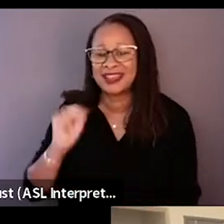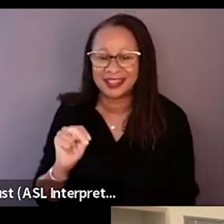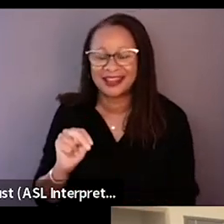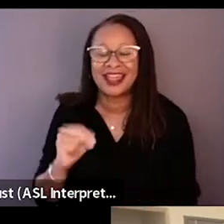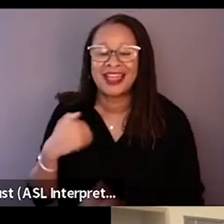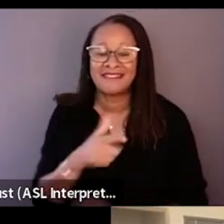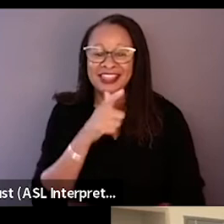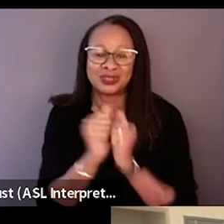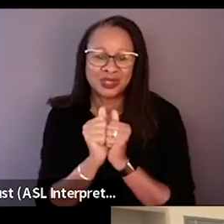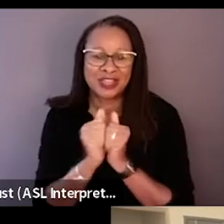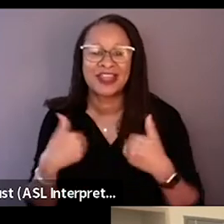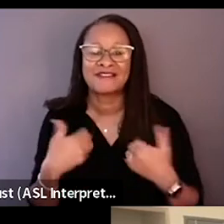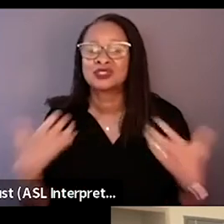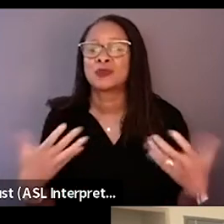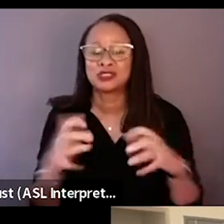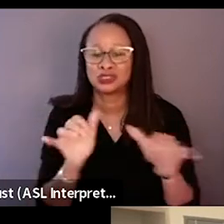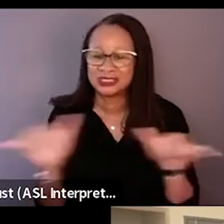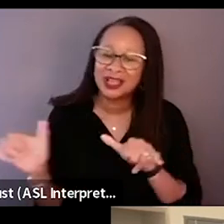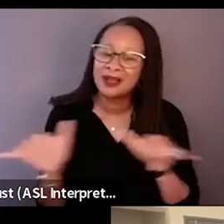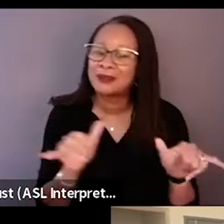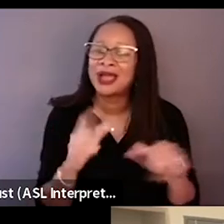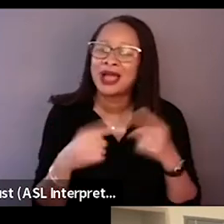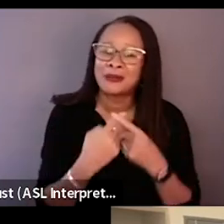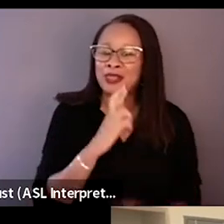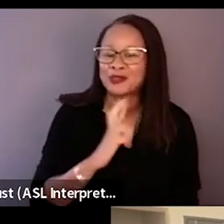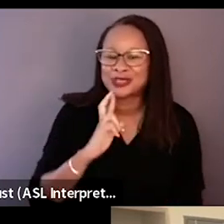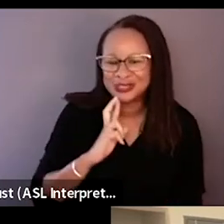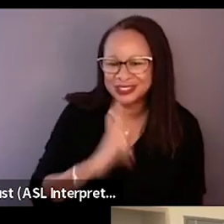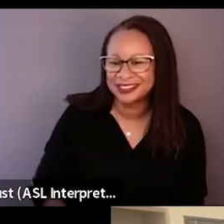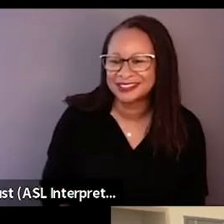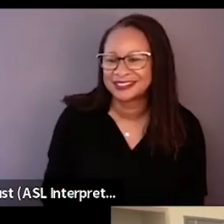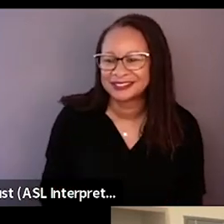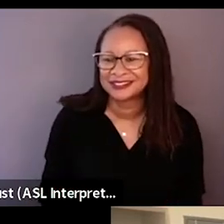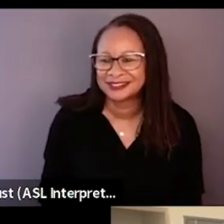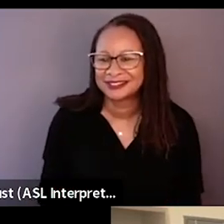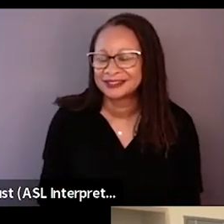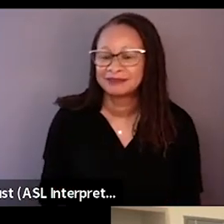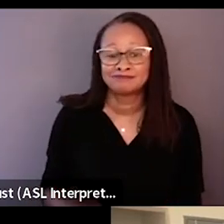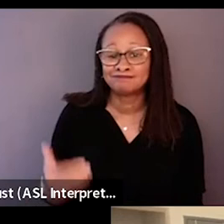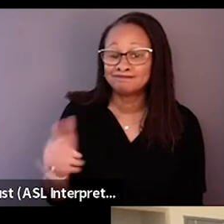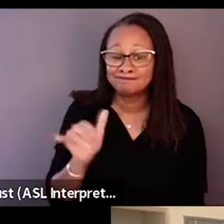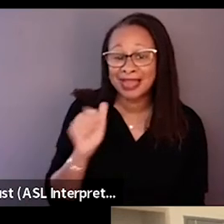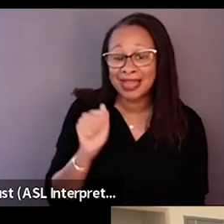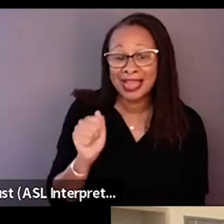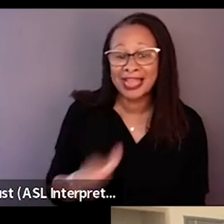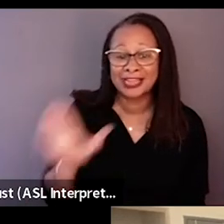and we have so much in comments about the restaurant. - Restaurant. Because as the Asian American, we came to this country,